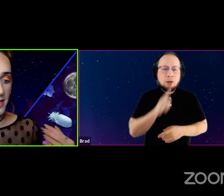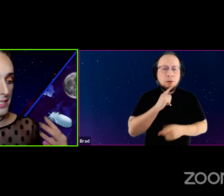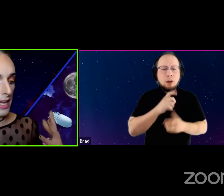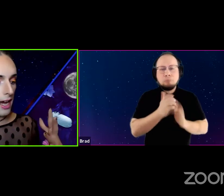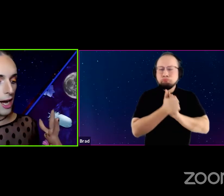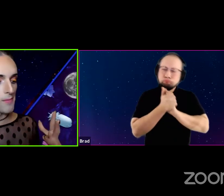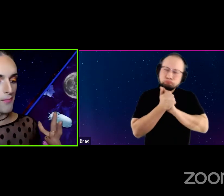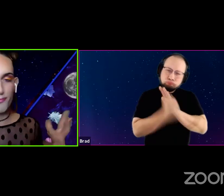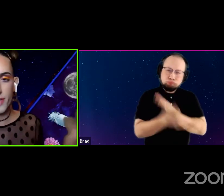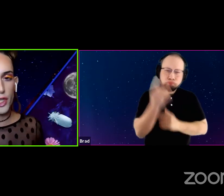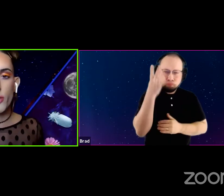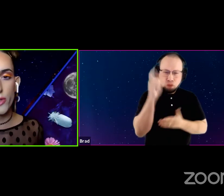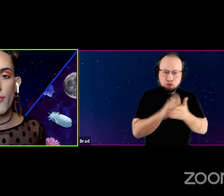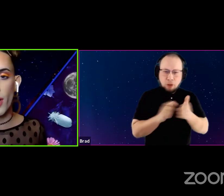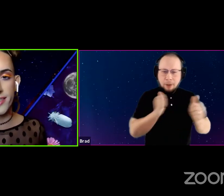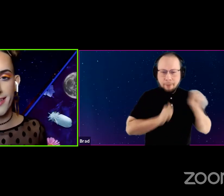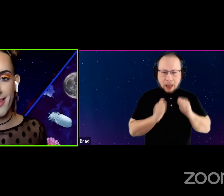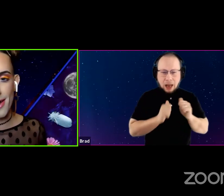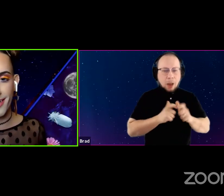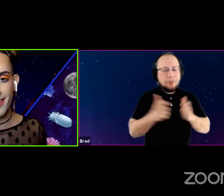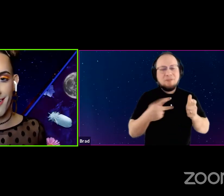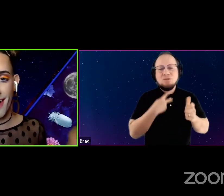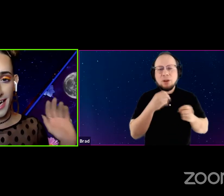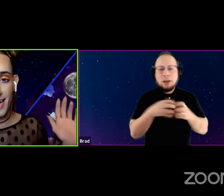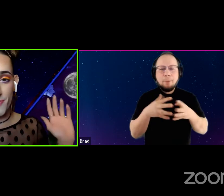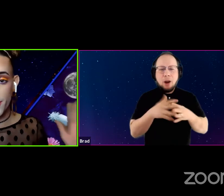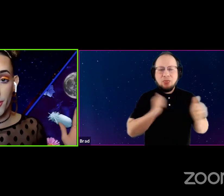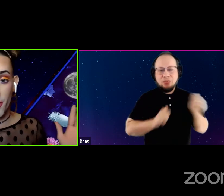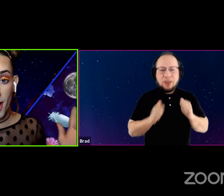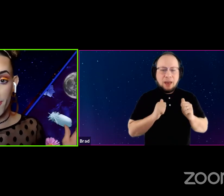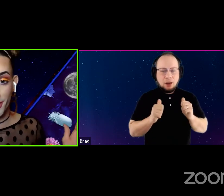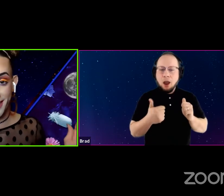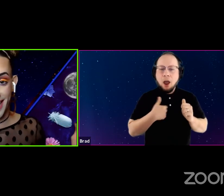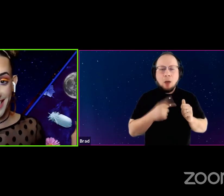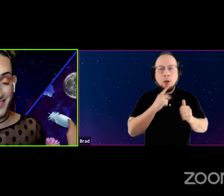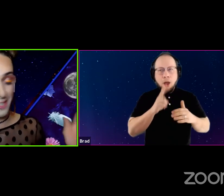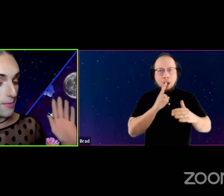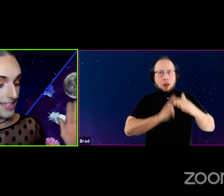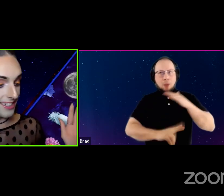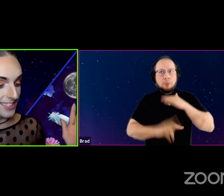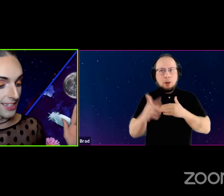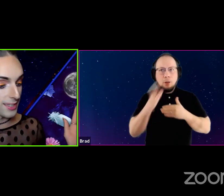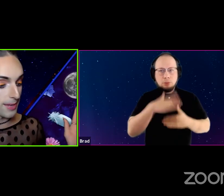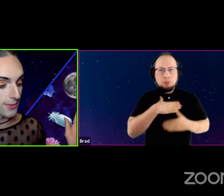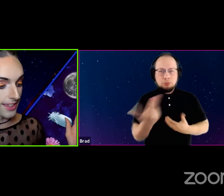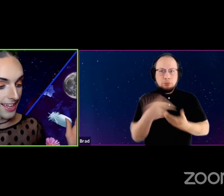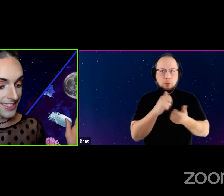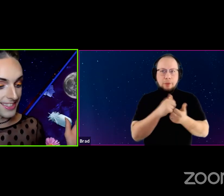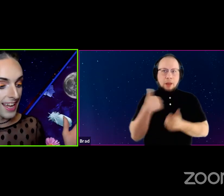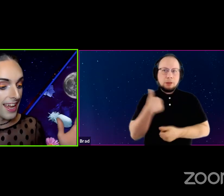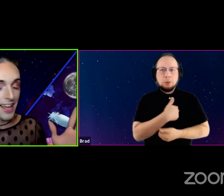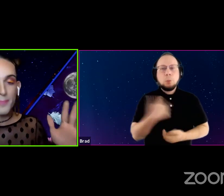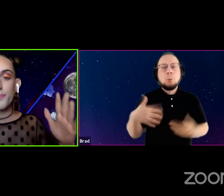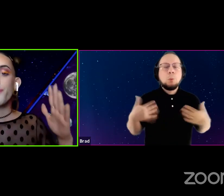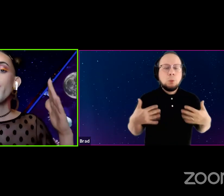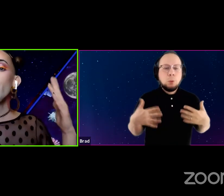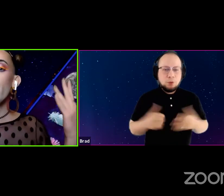A huge voice in the American theater. And I'm so humbled that he's going to be here sharing space with us.